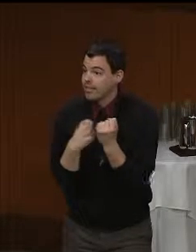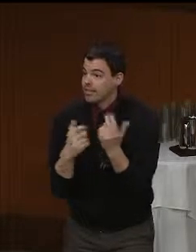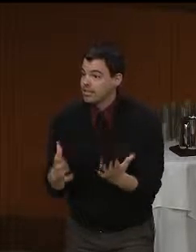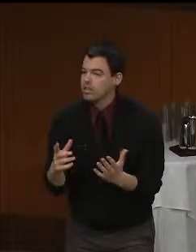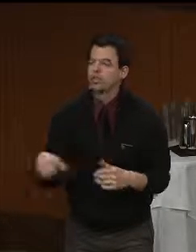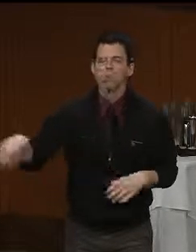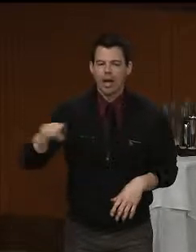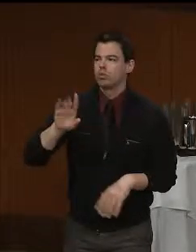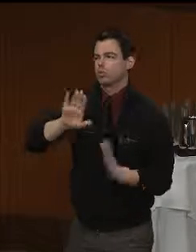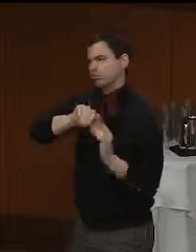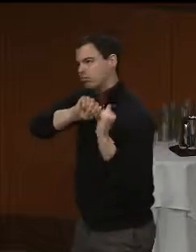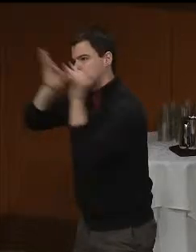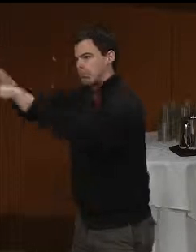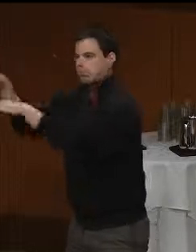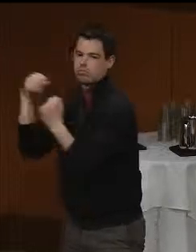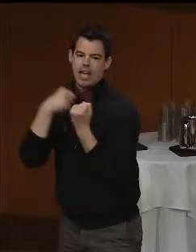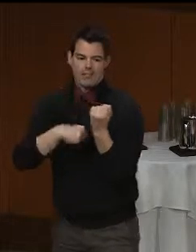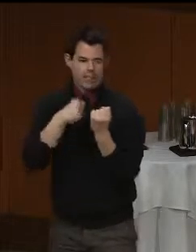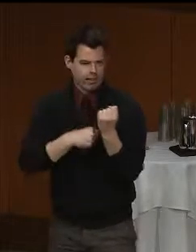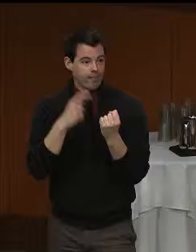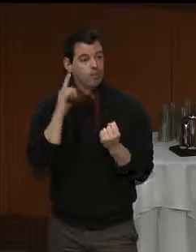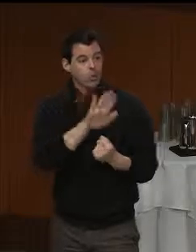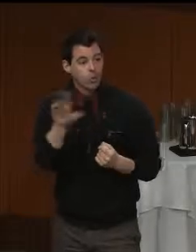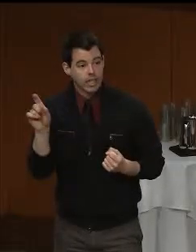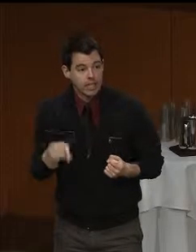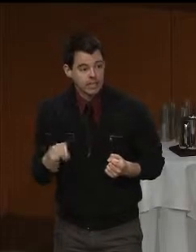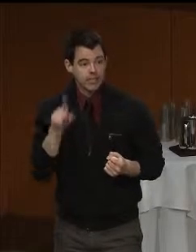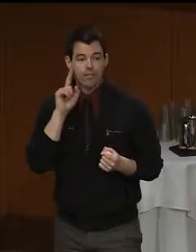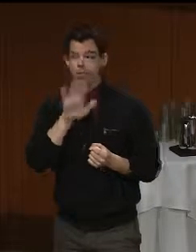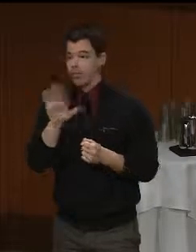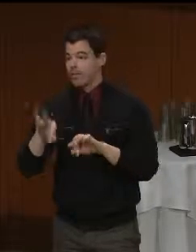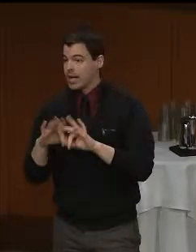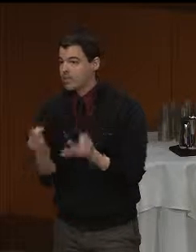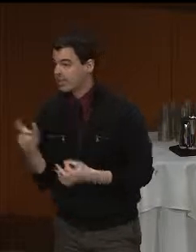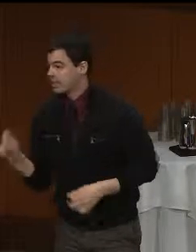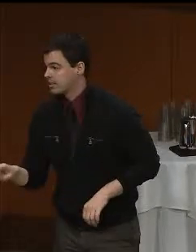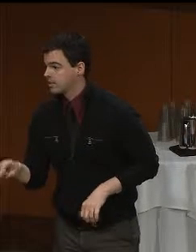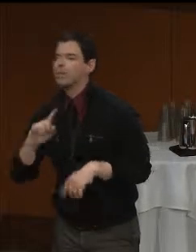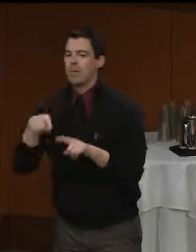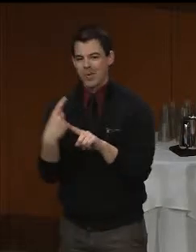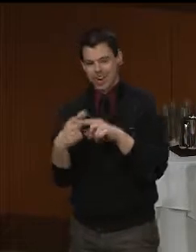you to advocate for your needs, for your family needs, but when I sat with the Governor and